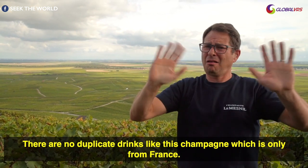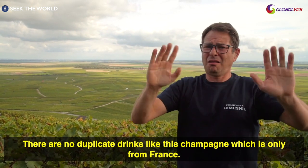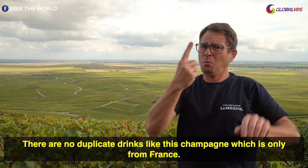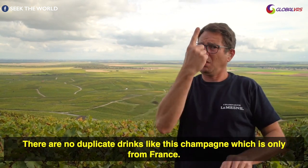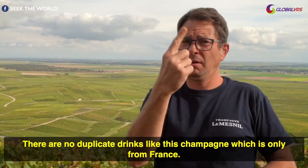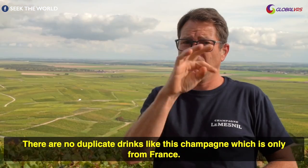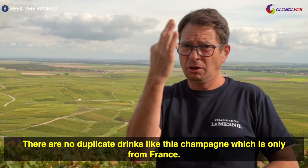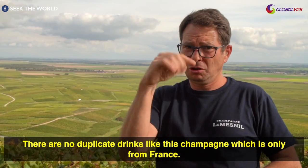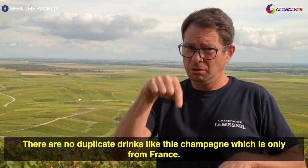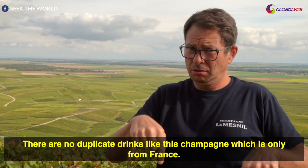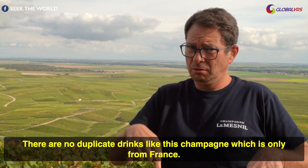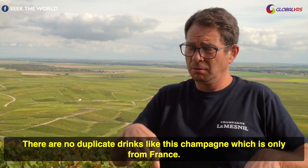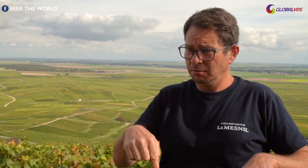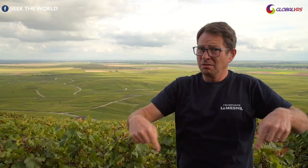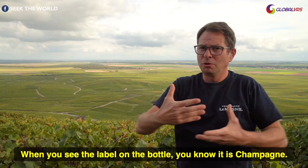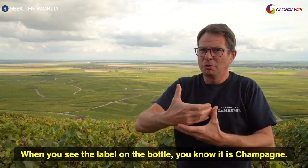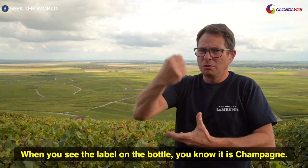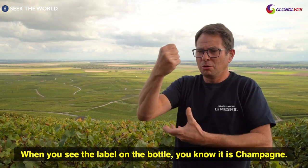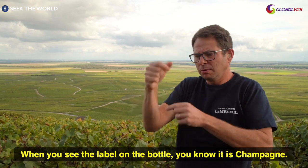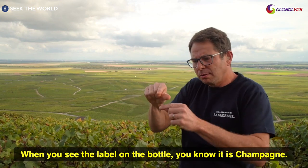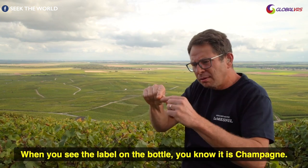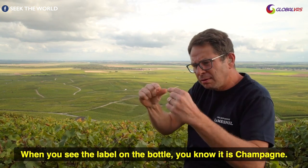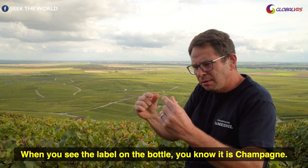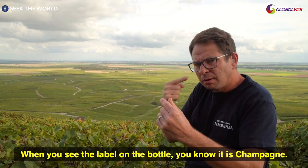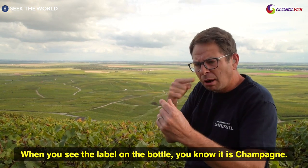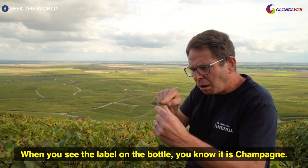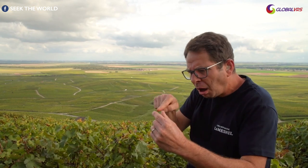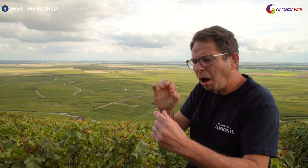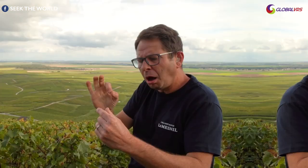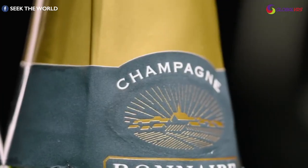only from france when you see the label on the bottle you know it is champagne